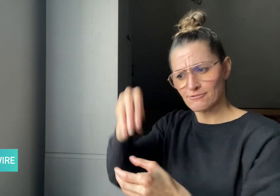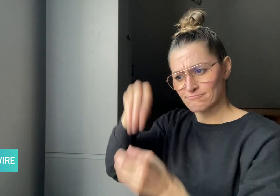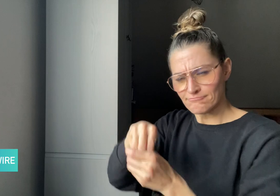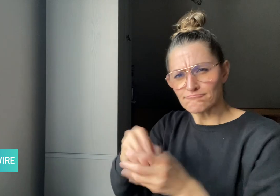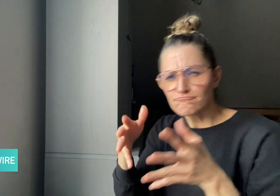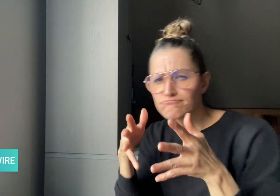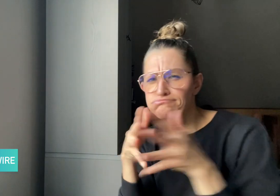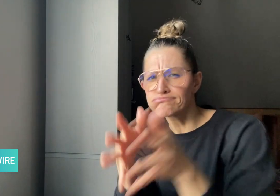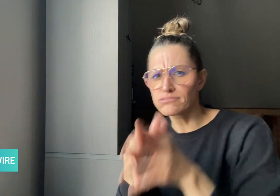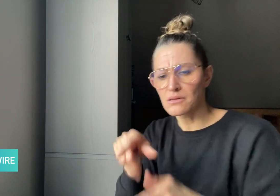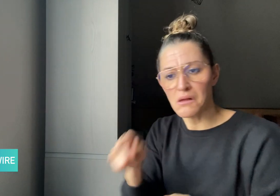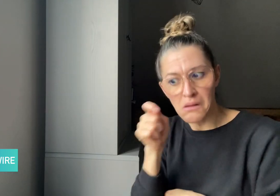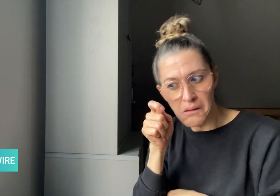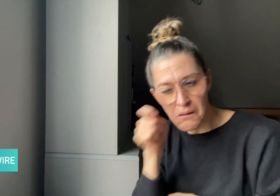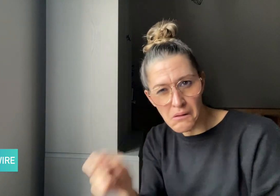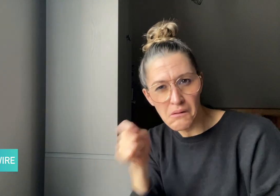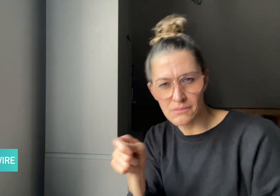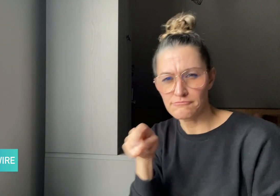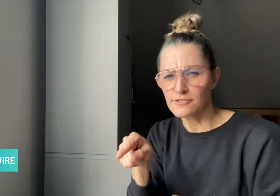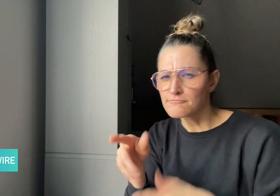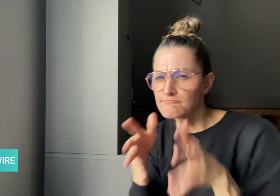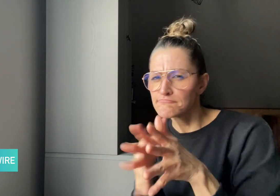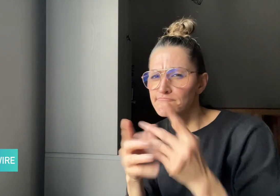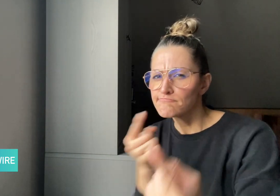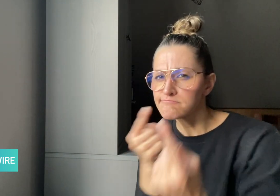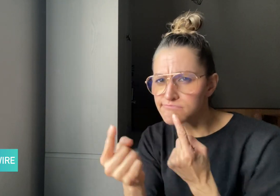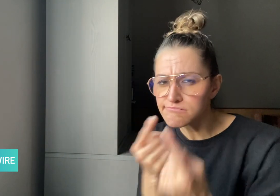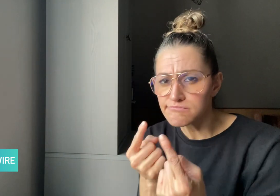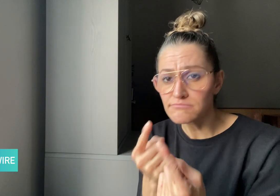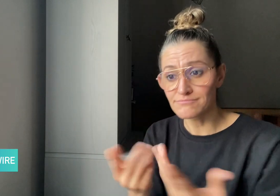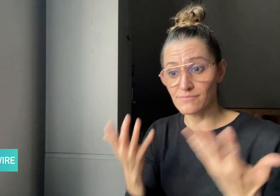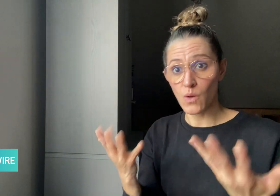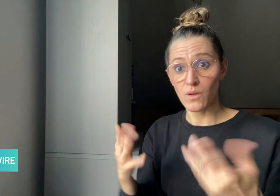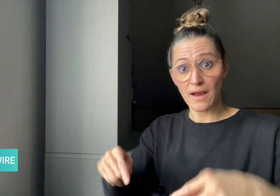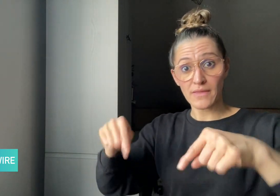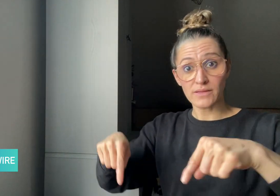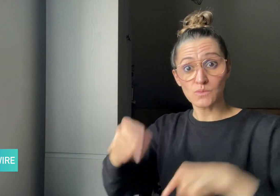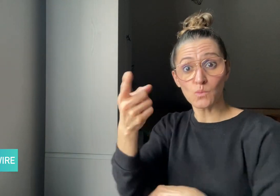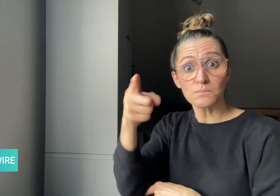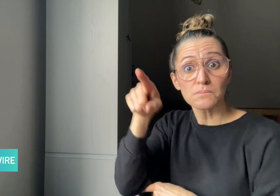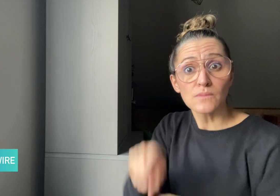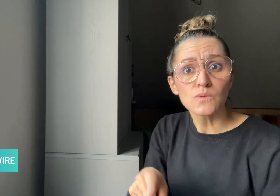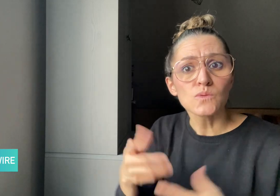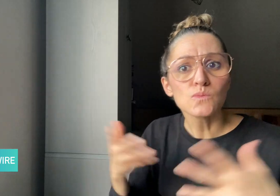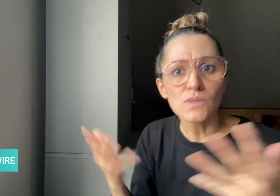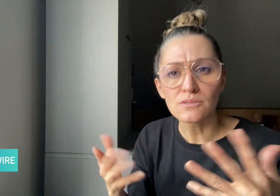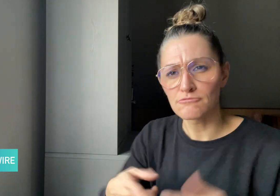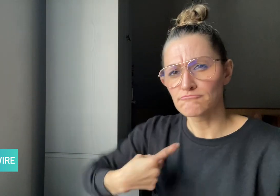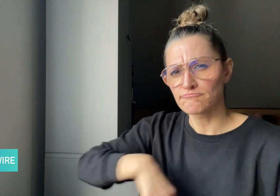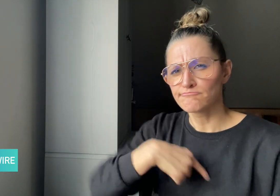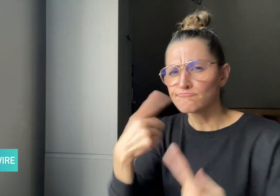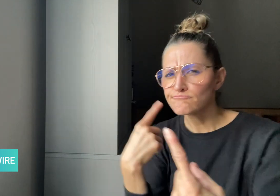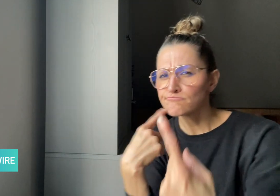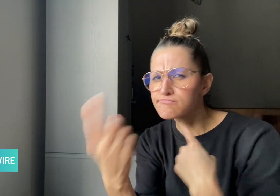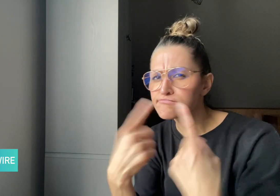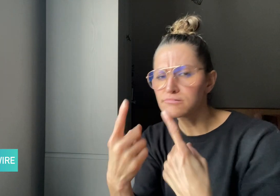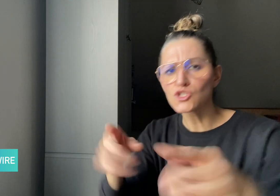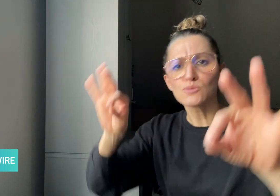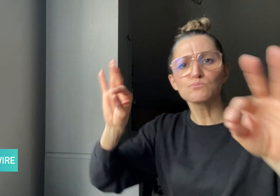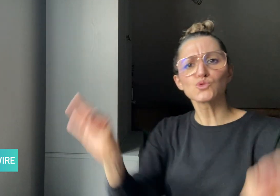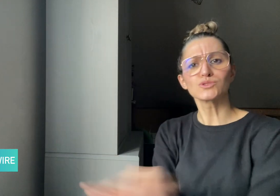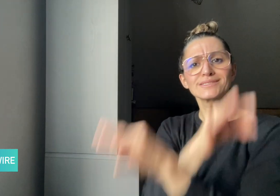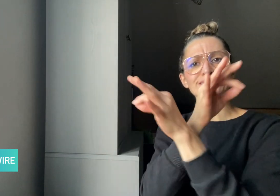This month, we discuss Music in Deaf Culture.